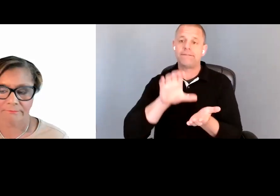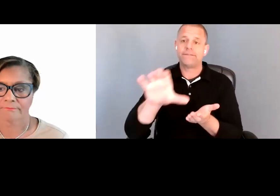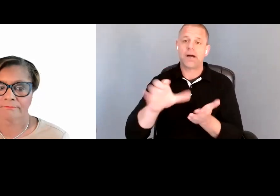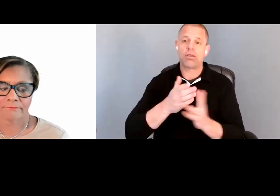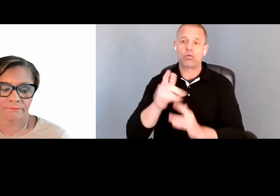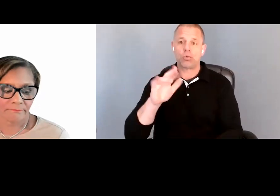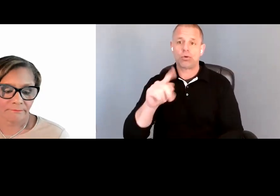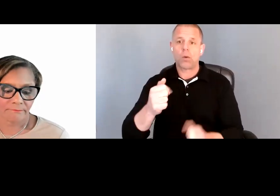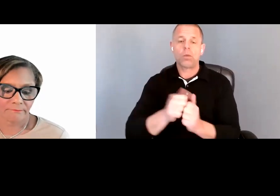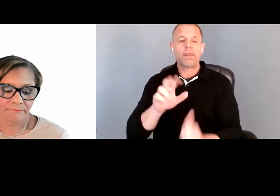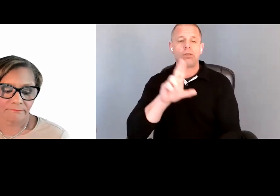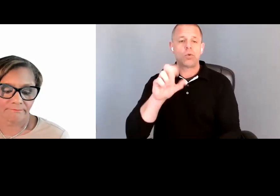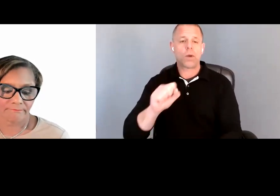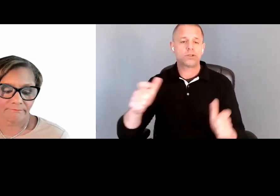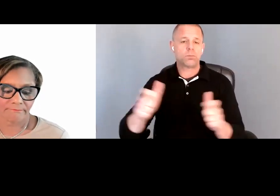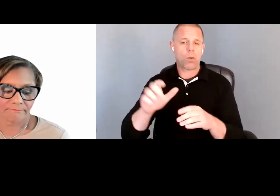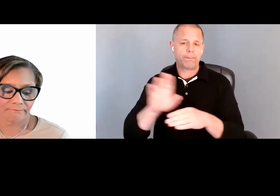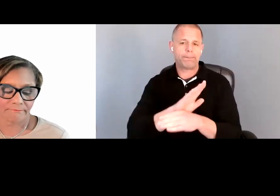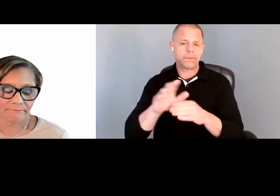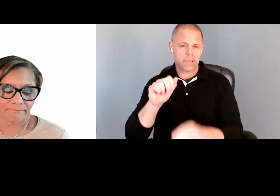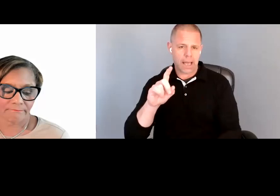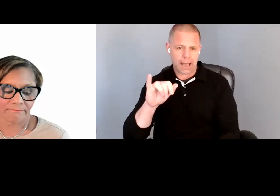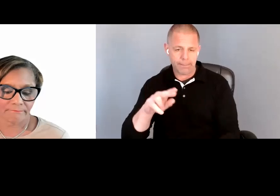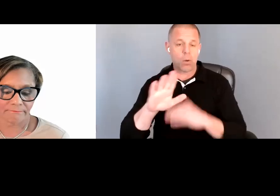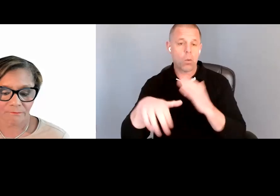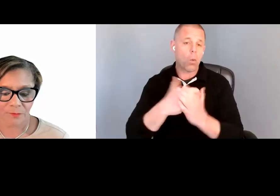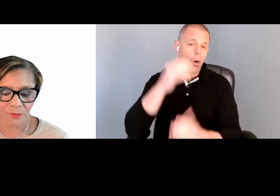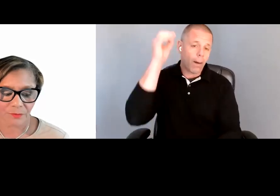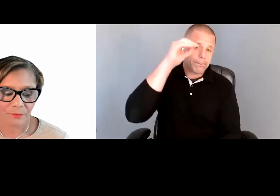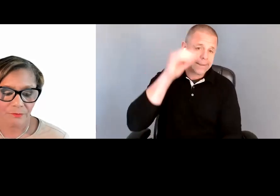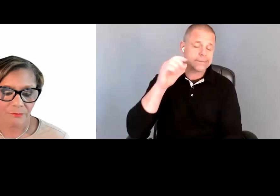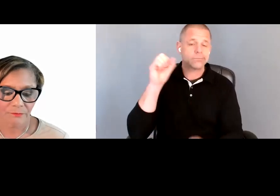All opinions, conclusions, and/or recommendations expressed